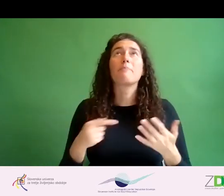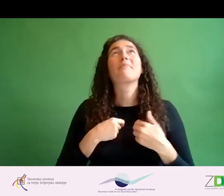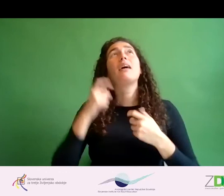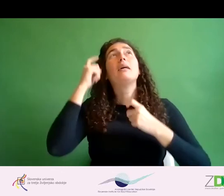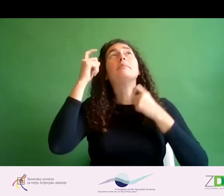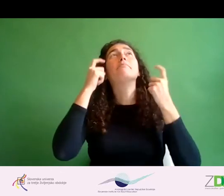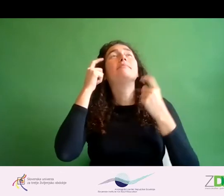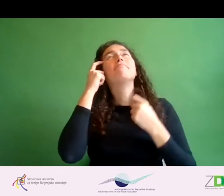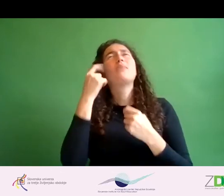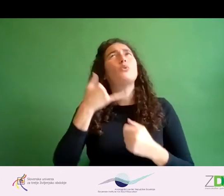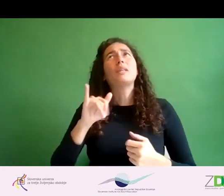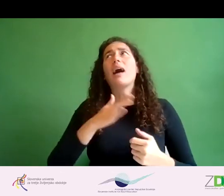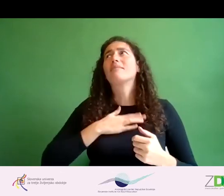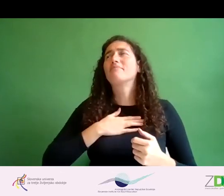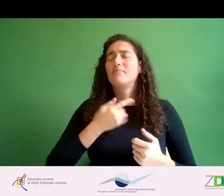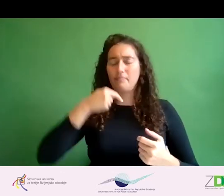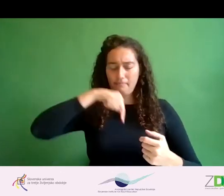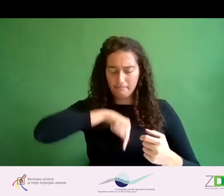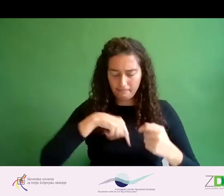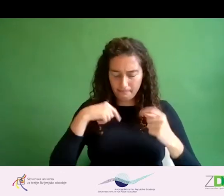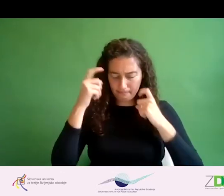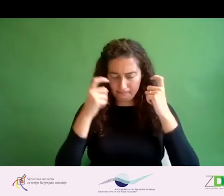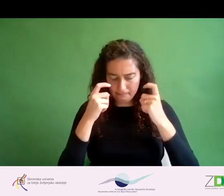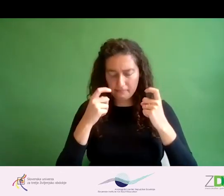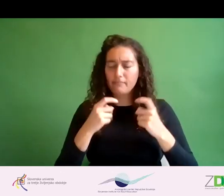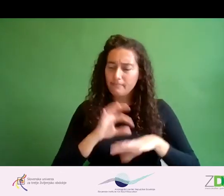that when we give, we are happy just because we gave.